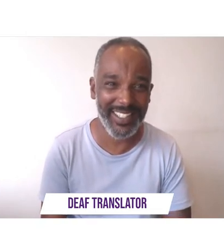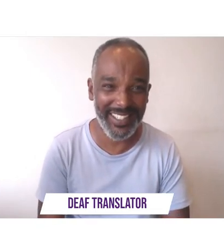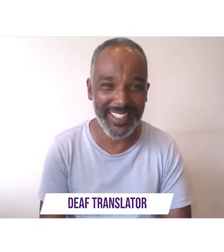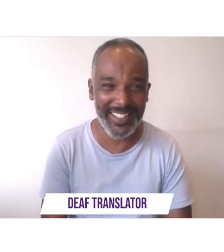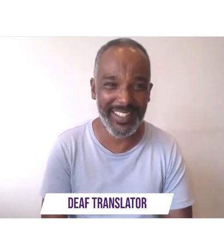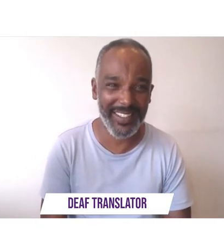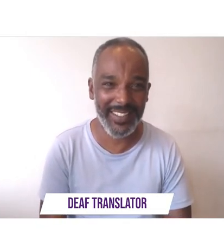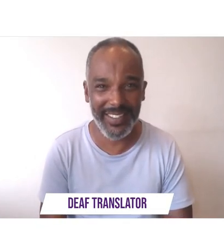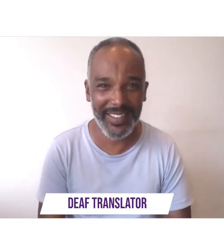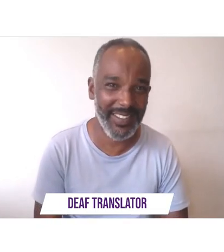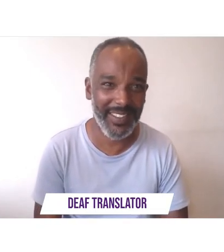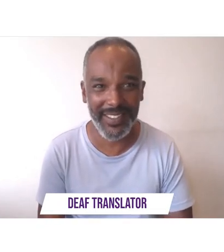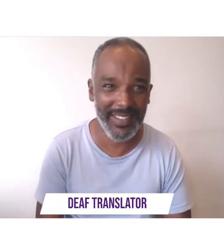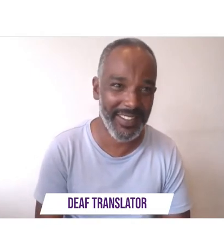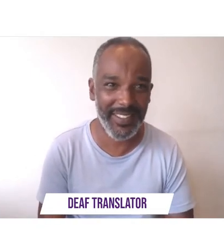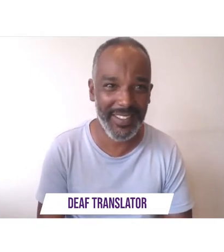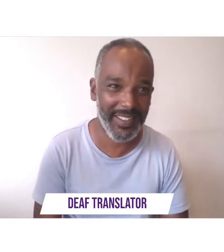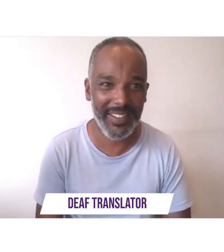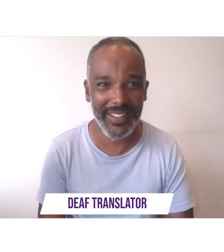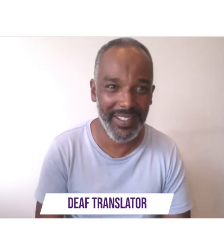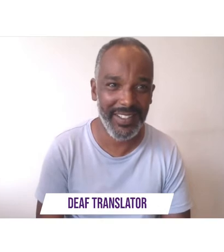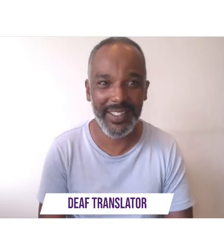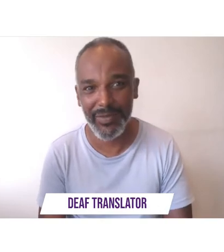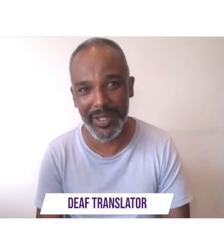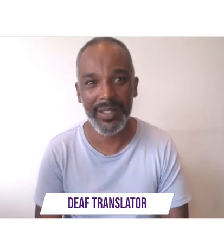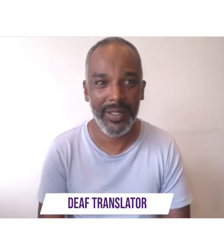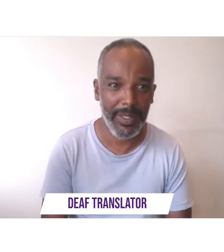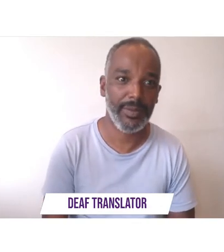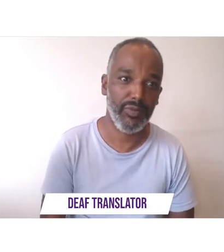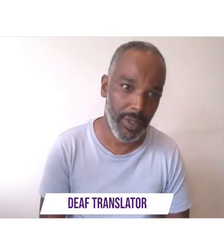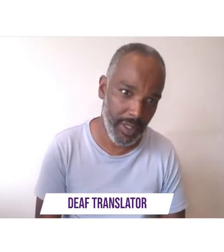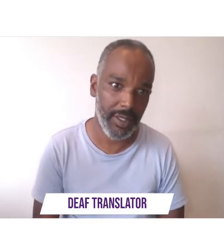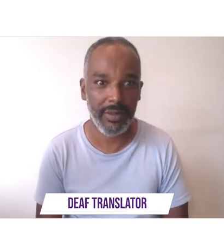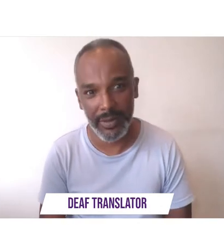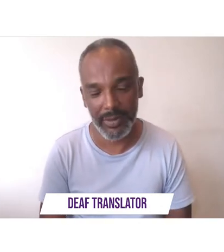if it can't be wrong then it must be right i might be gay with this awful flight hard enough